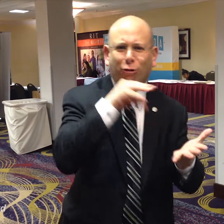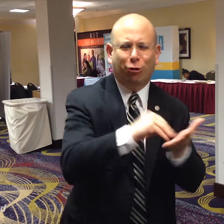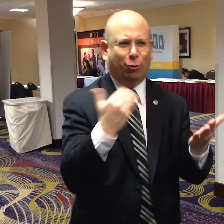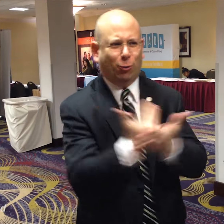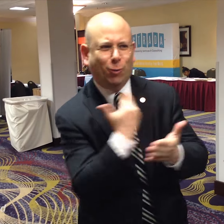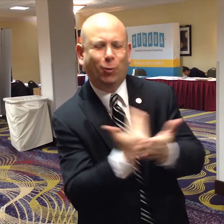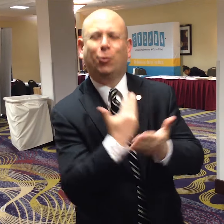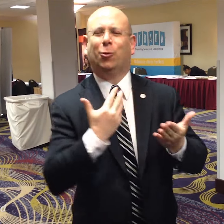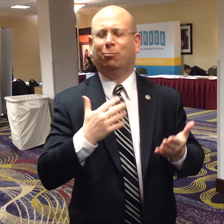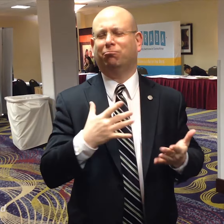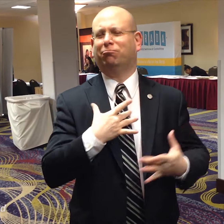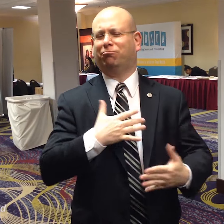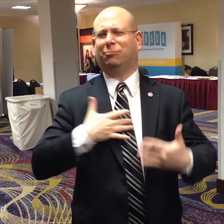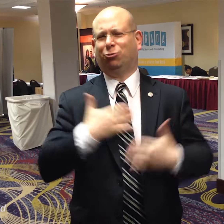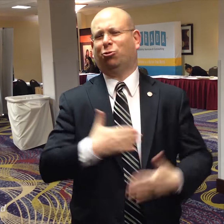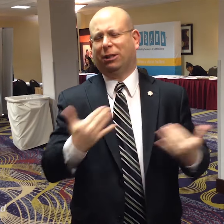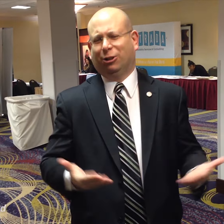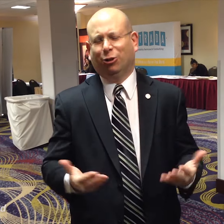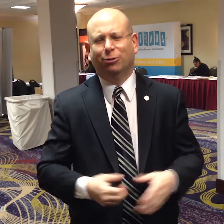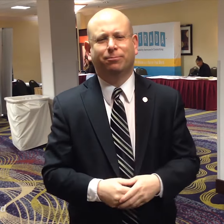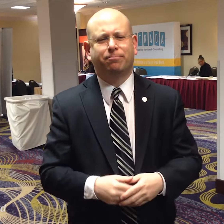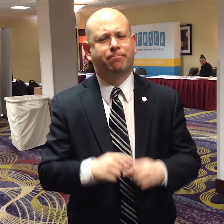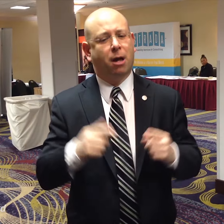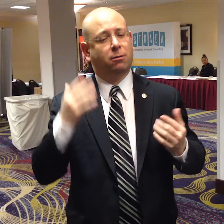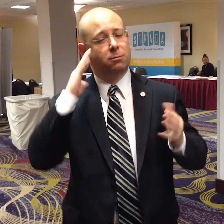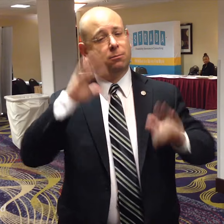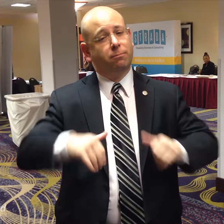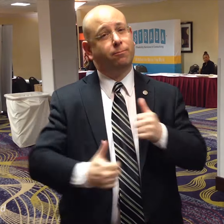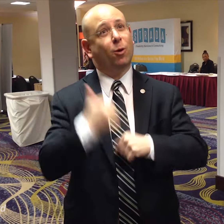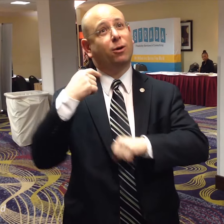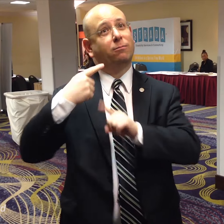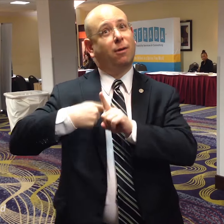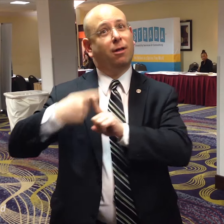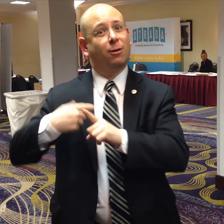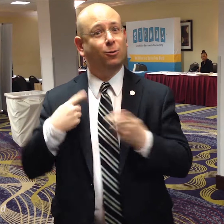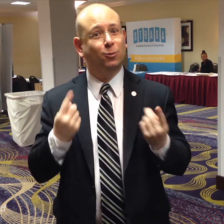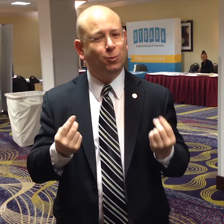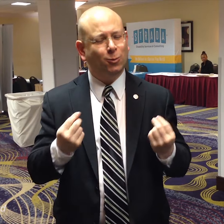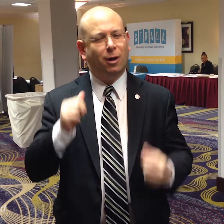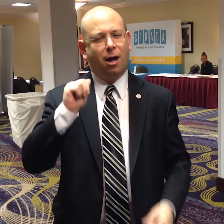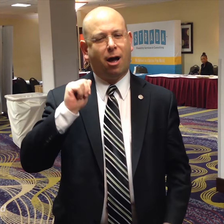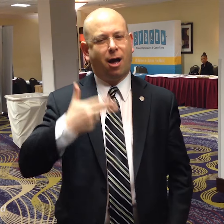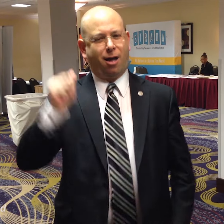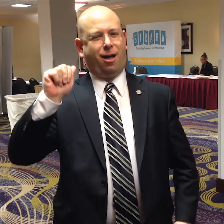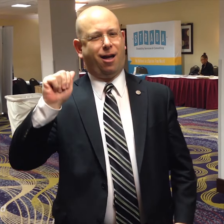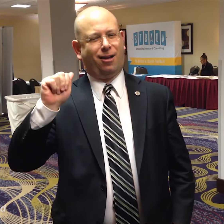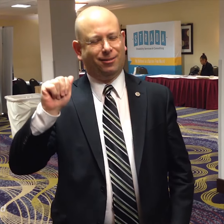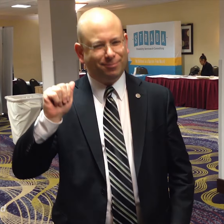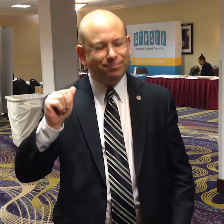and to learn new updates in their fields. I've been enjoying myself here. Now, as you may know, I try to do a monthly video called Ask Howard Anything (AHA).